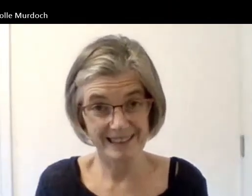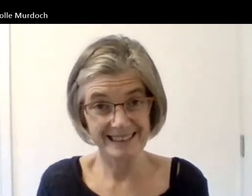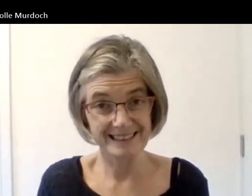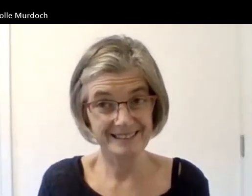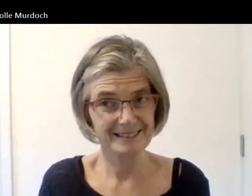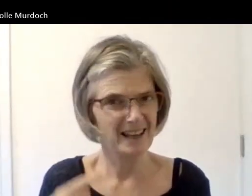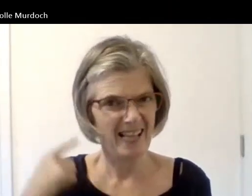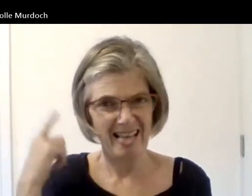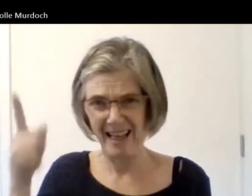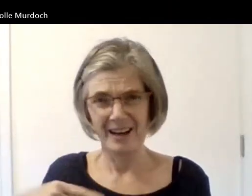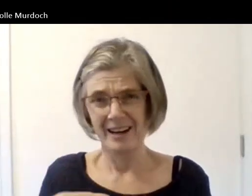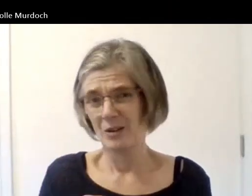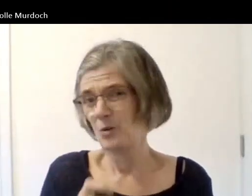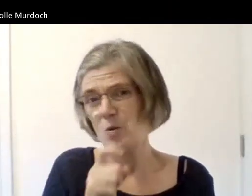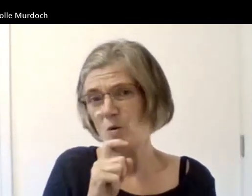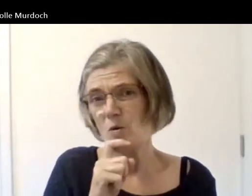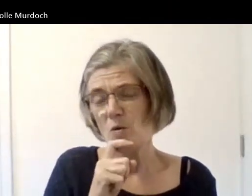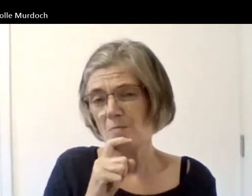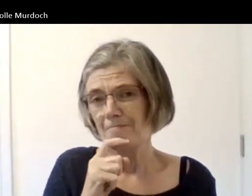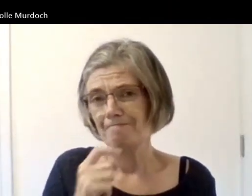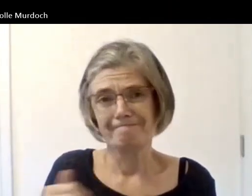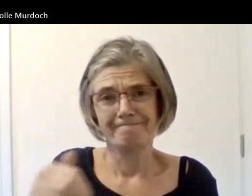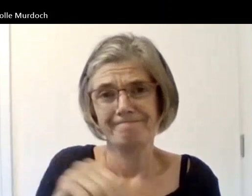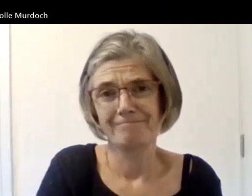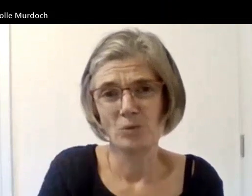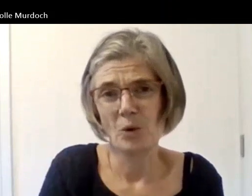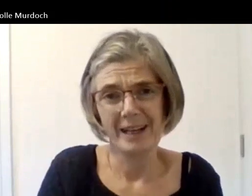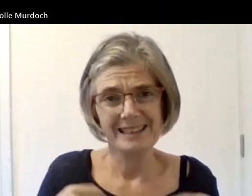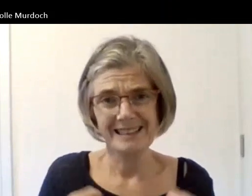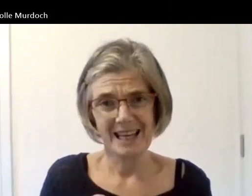I guess yeah it's about those those barriers generally and I think there's kind of a wider